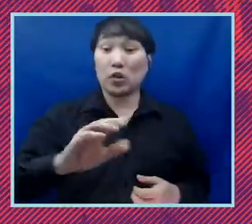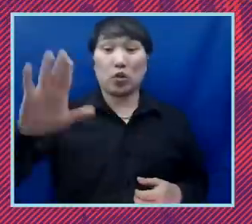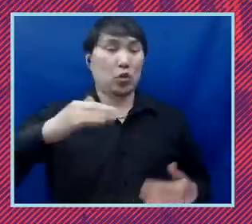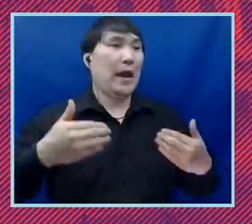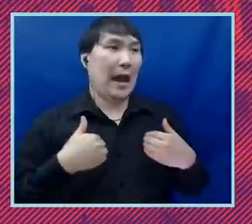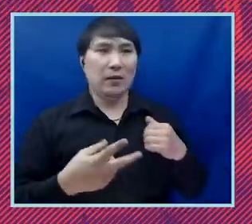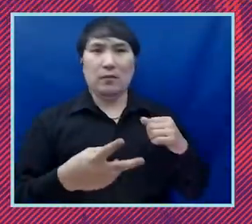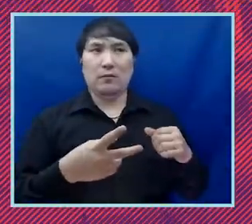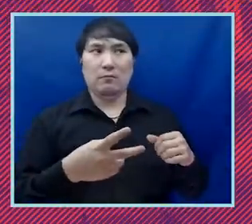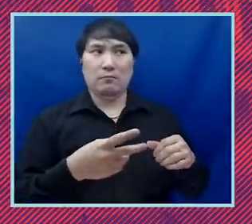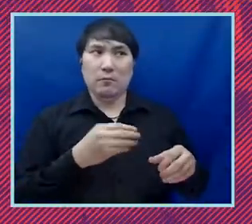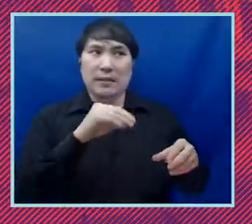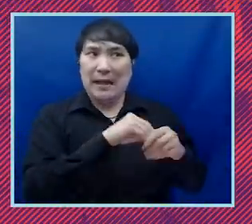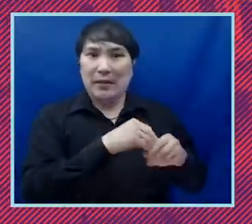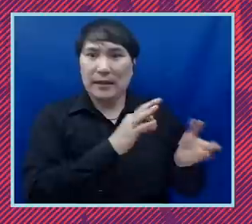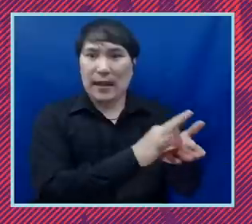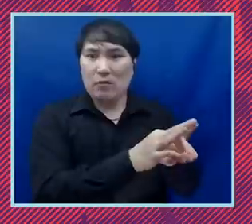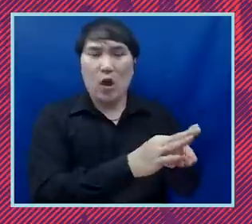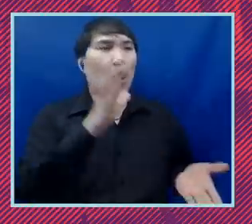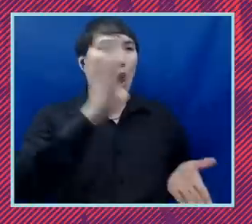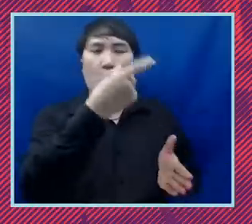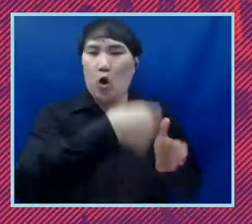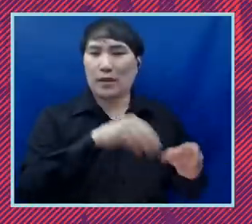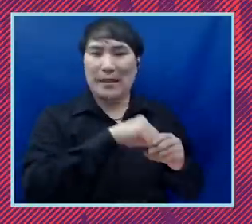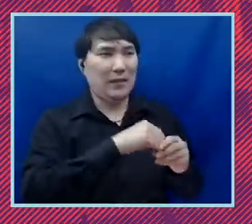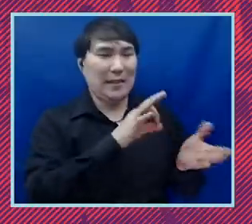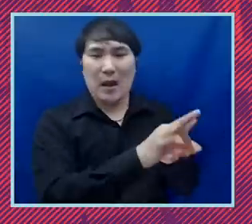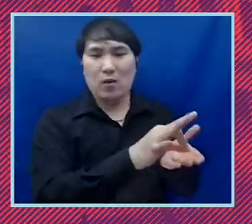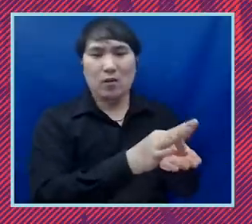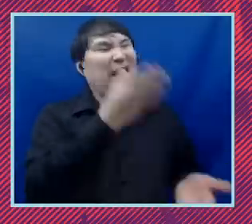savings accounts low income for low cost savings accounts it got rid of them in the 60s when there